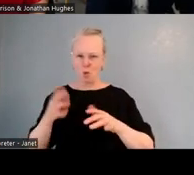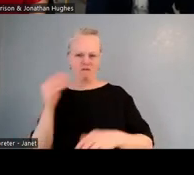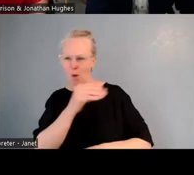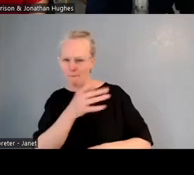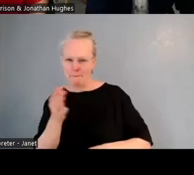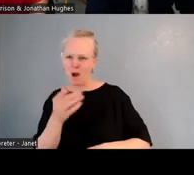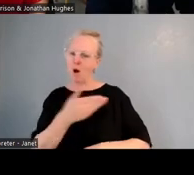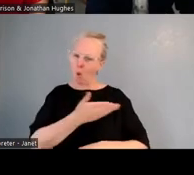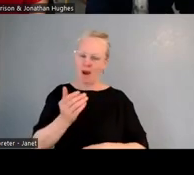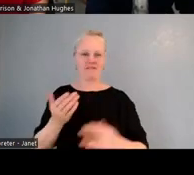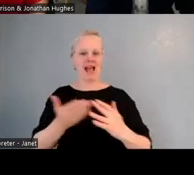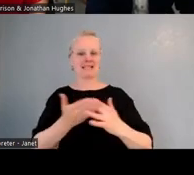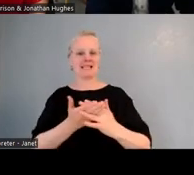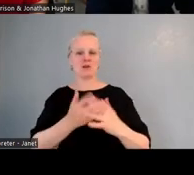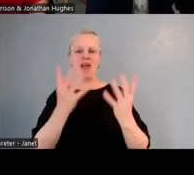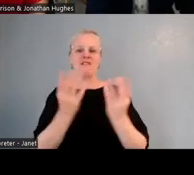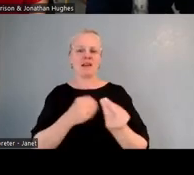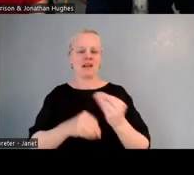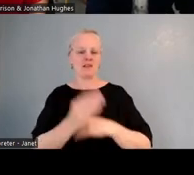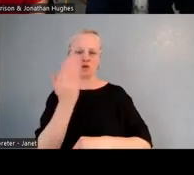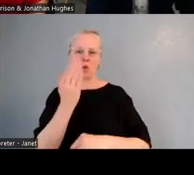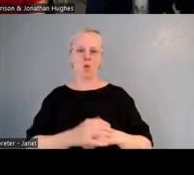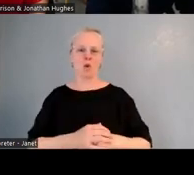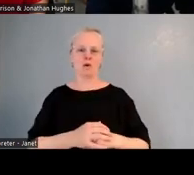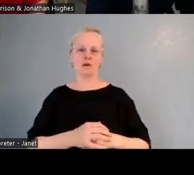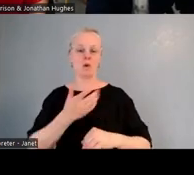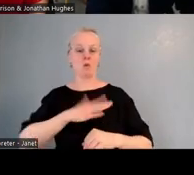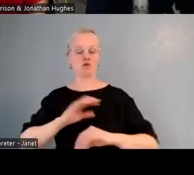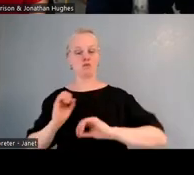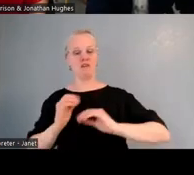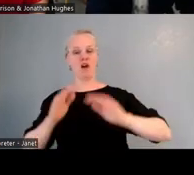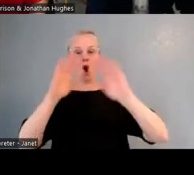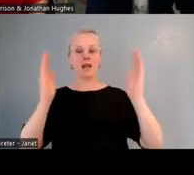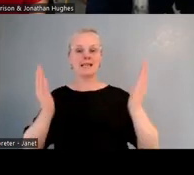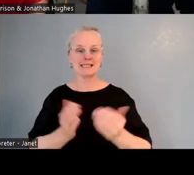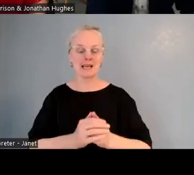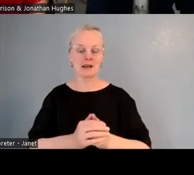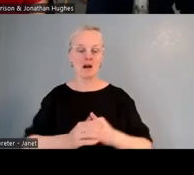So you could provide a holistic approach to all education, whether it was rumaki or whether it was our mainstream classes.